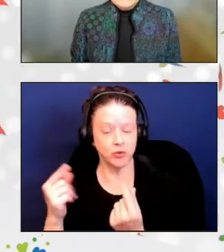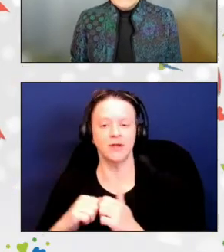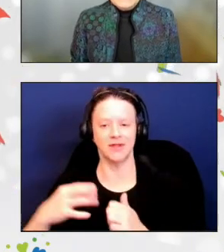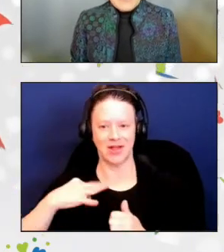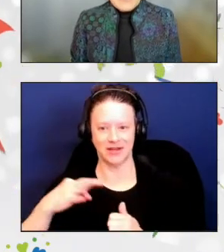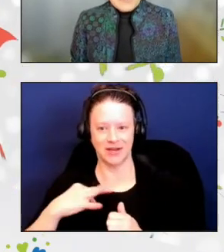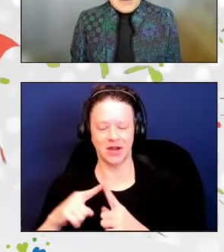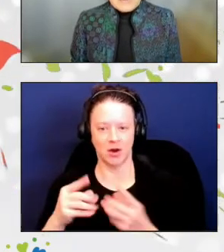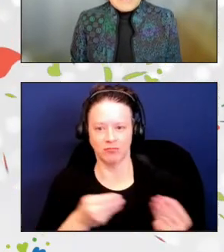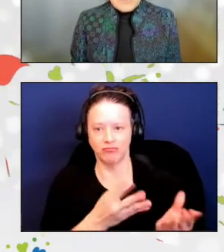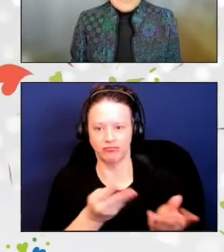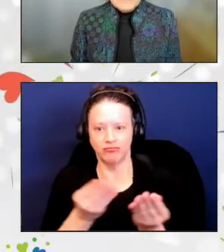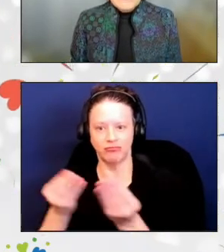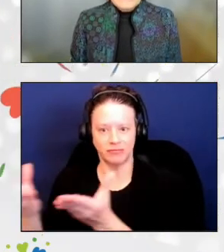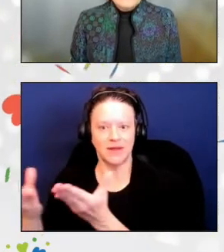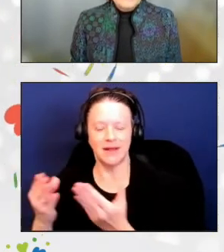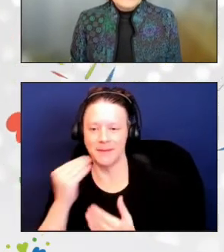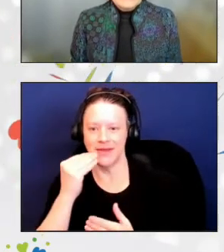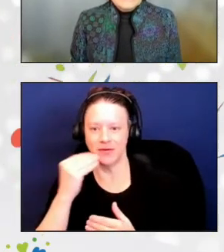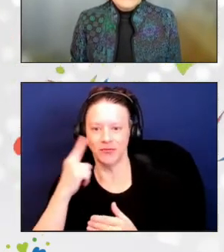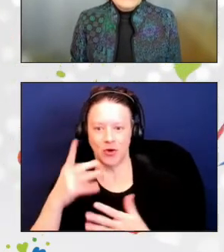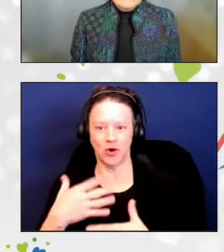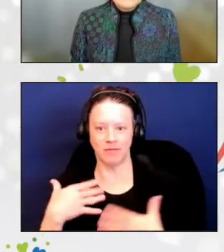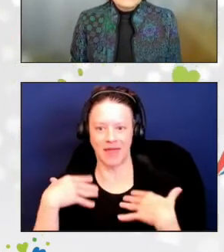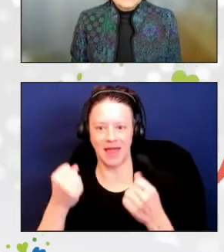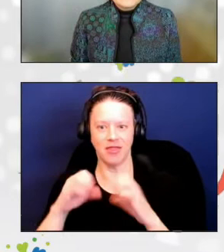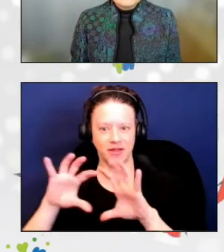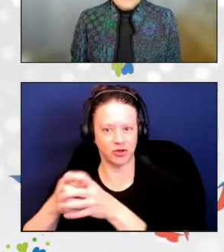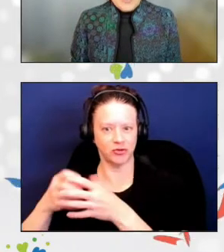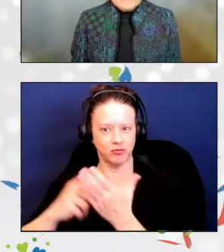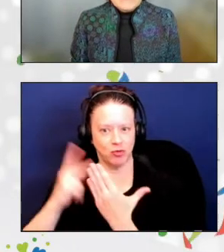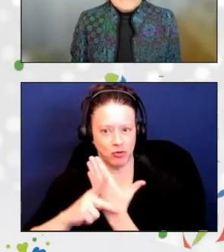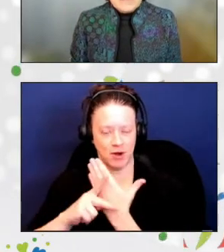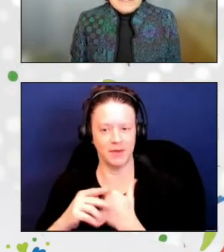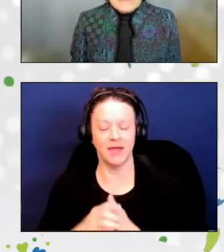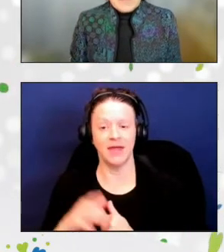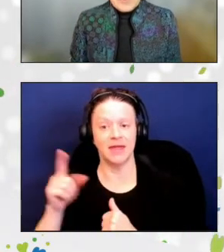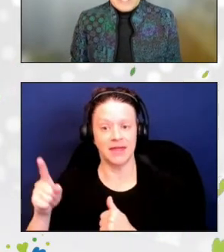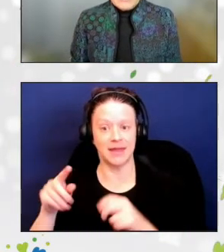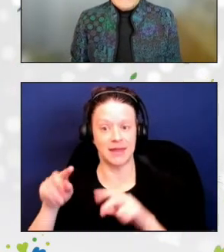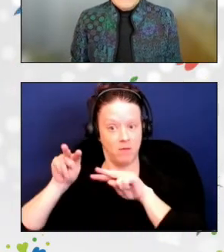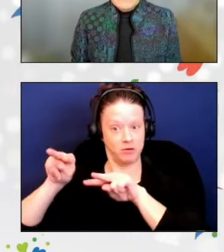In his current role, he oversees the Health Trust home-delivered meals operation.